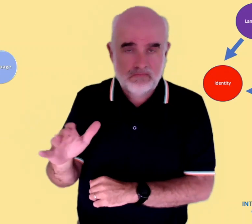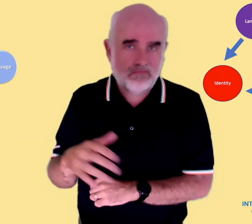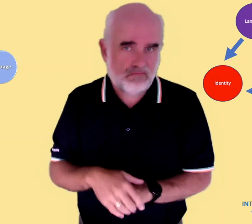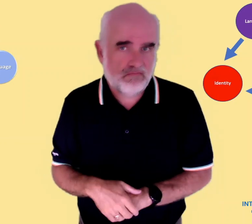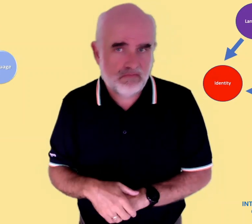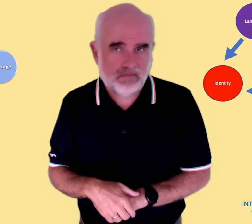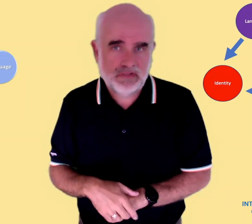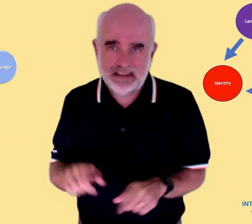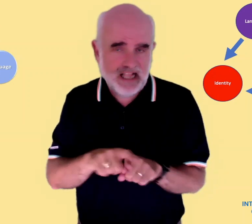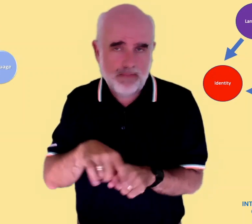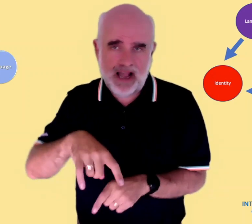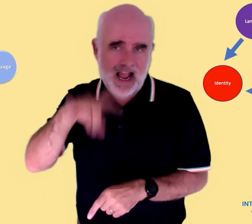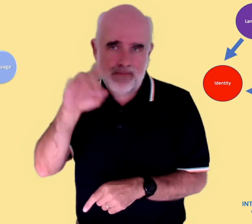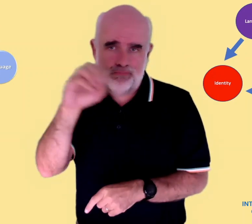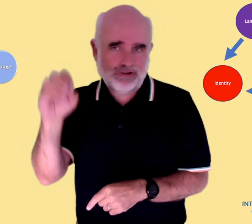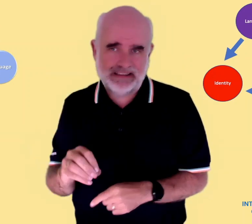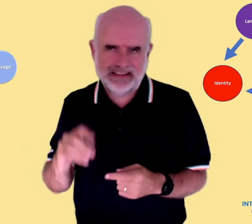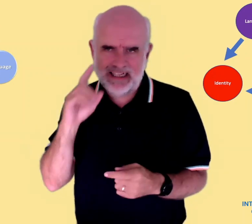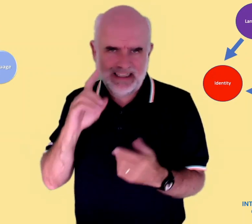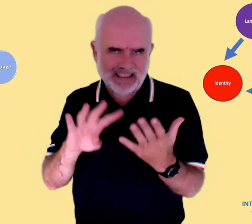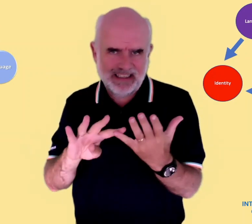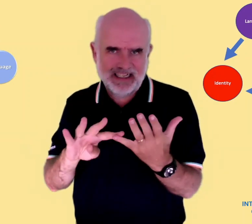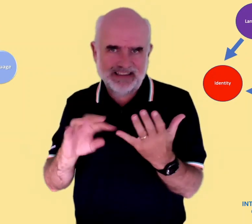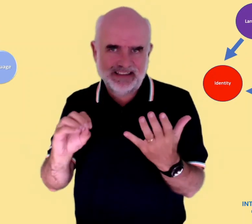"This community is accessible to me because its members use Irish Sign Language." Again, there